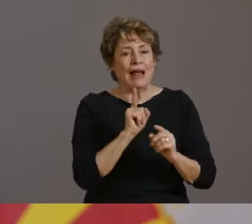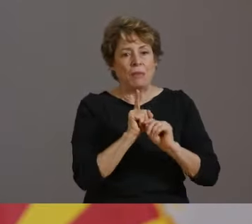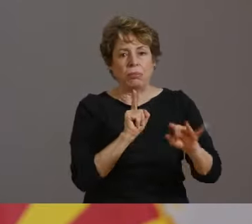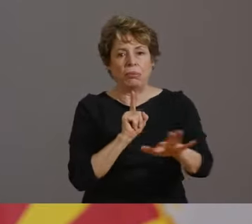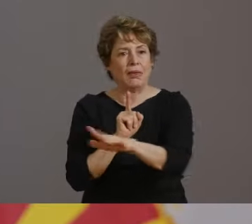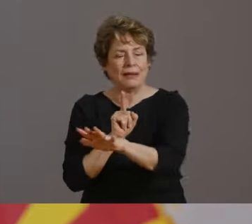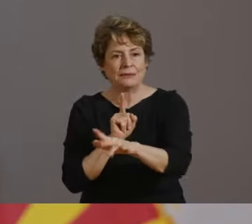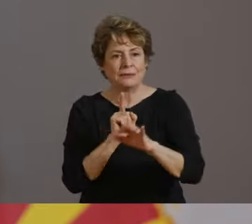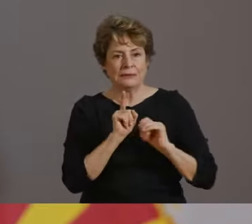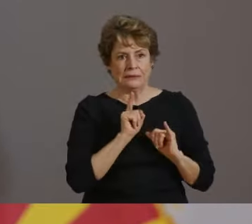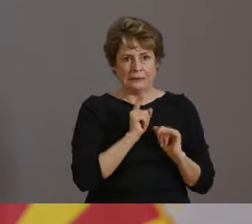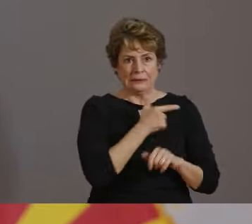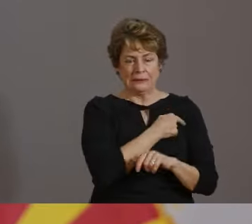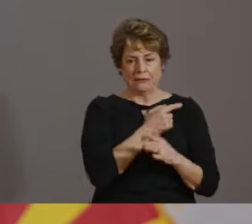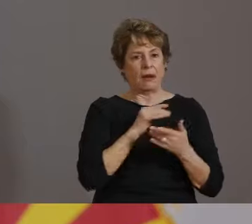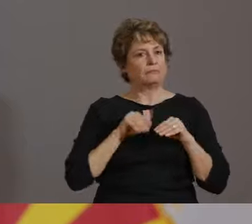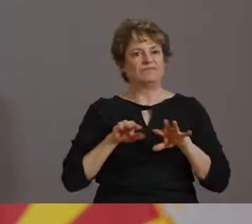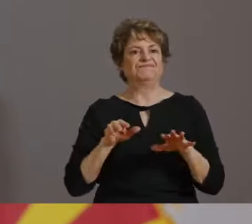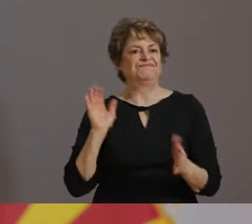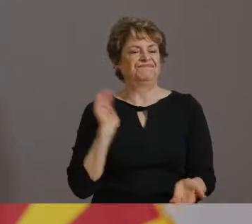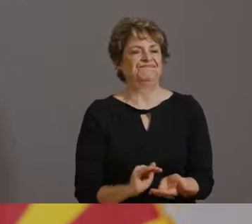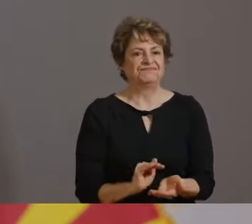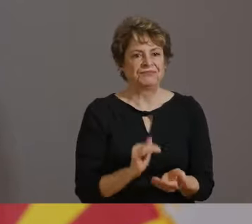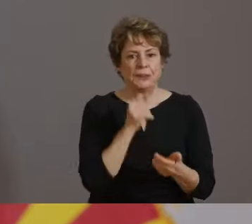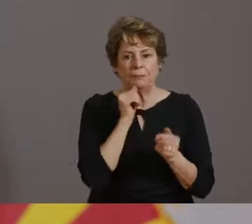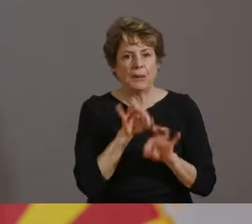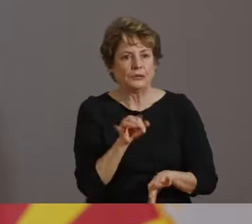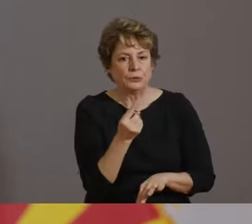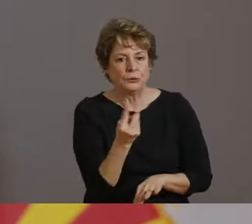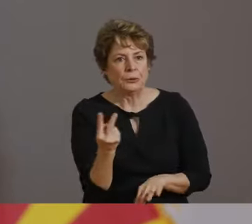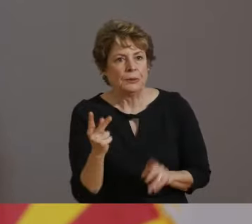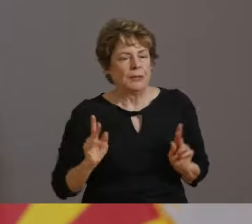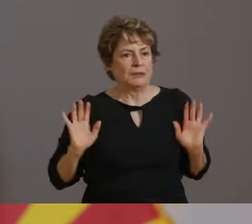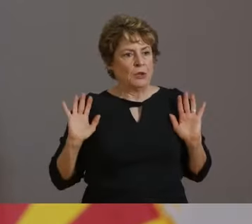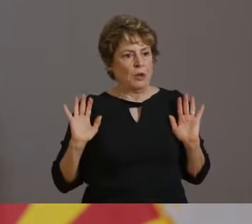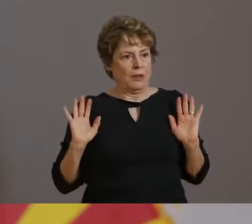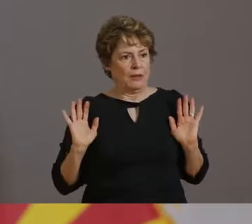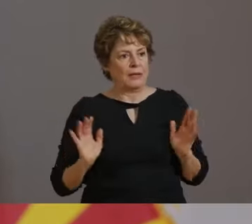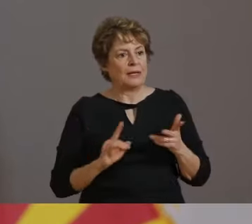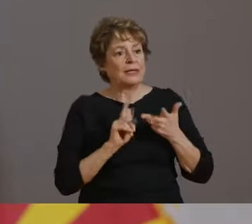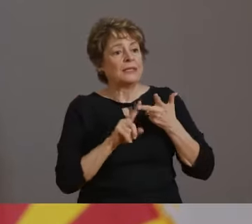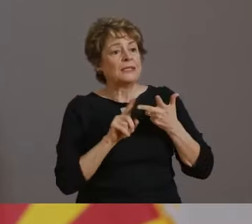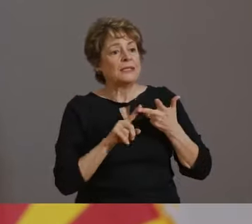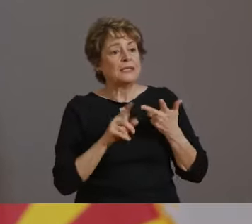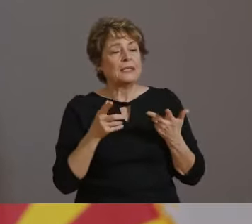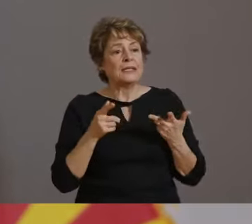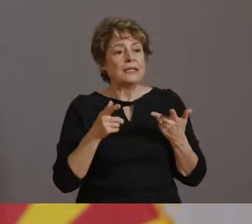I WOULD ALSO LIKE TO PROVIDE AN UPDATE TODAY ON ARIZONA'S GRADUAL REOPENING.